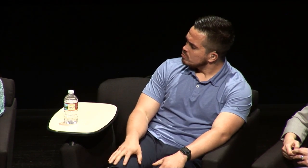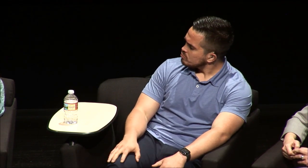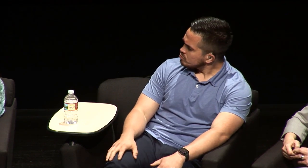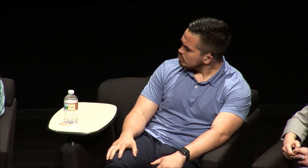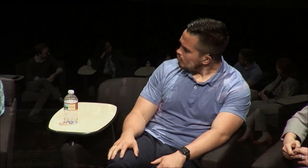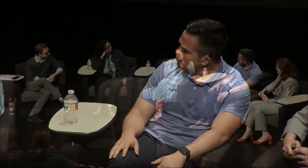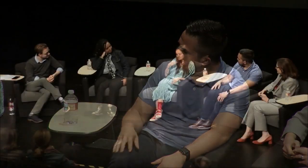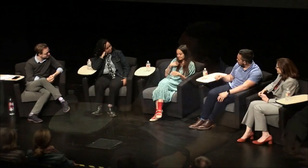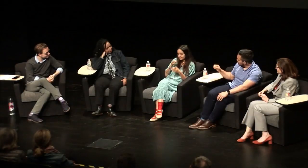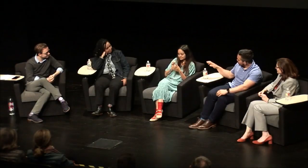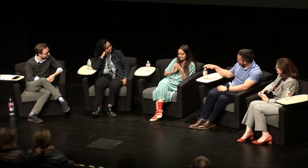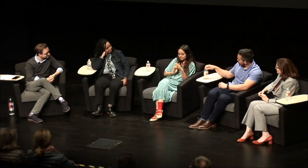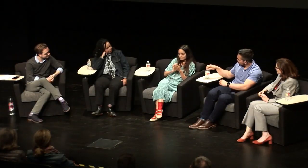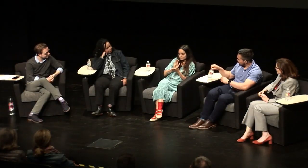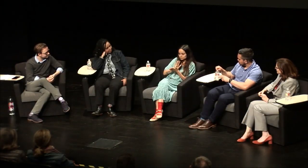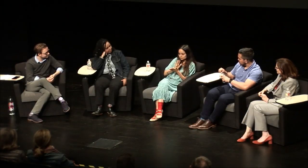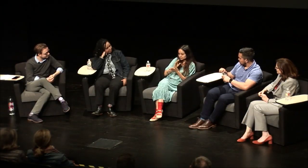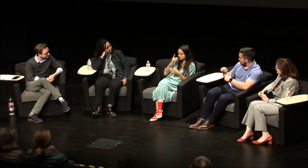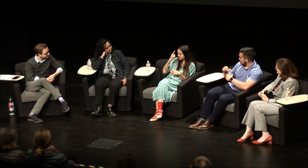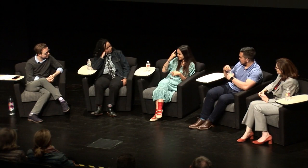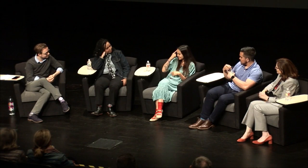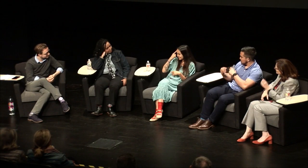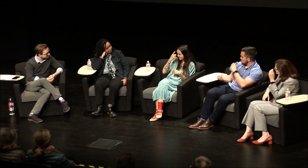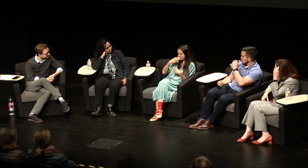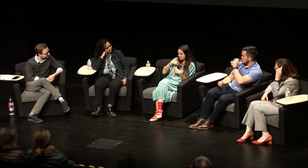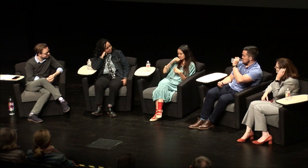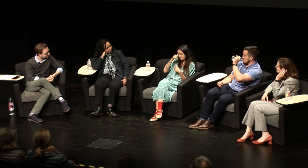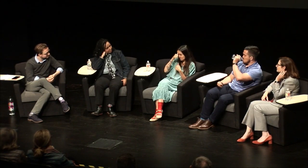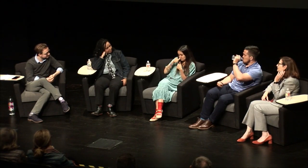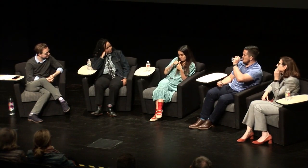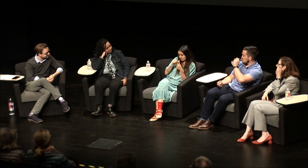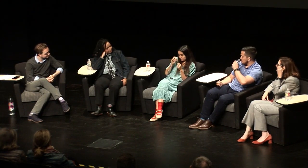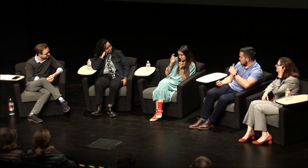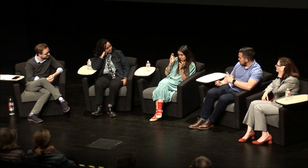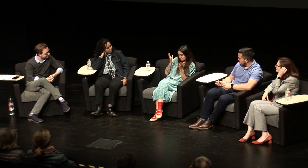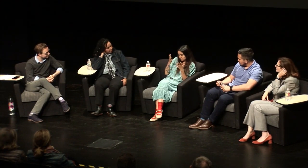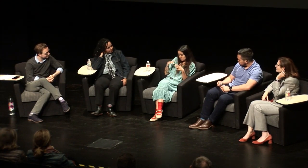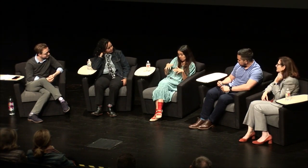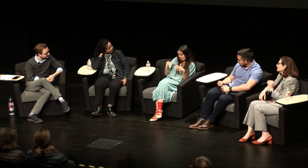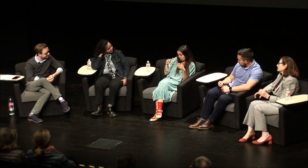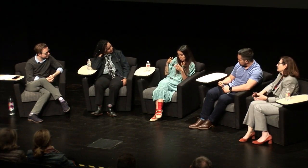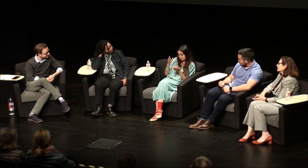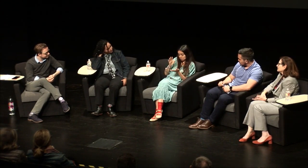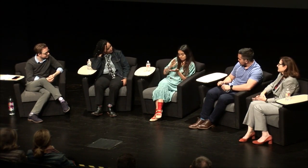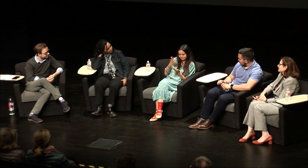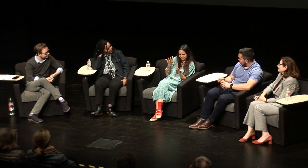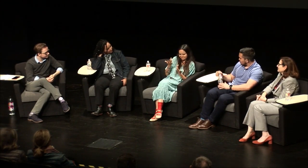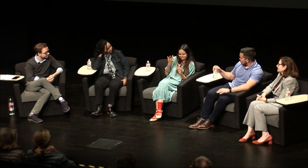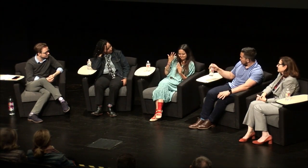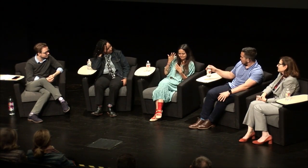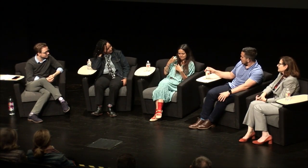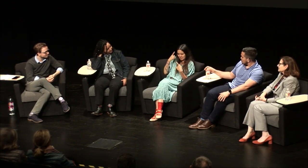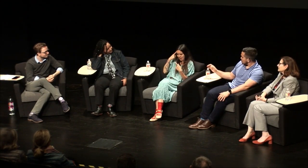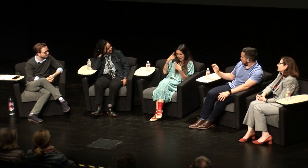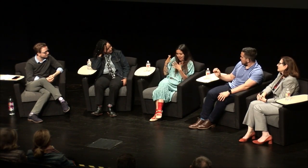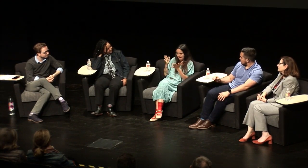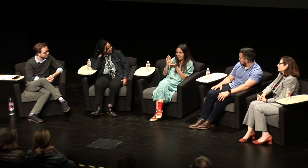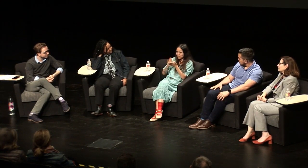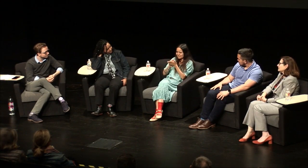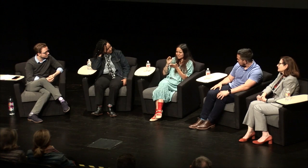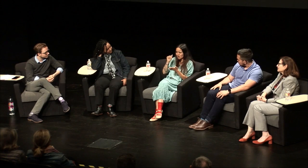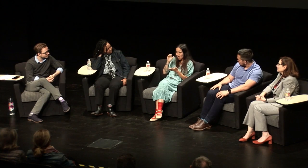experience. [Claudia:] for me, I think it was elementary school, I don't remember